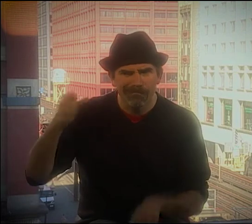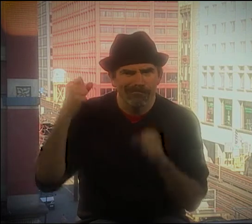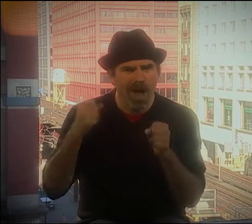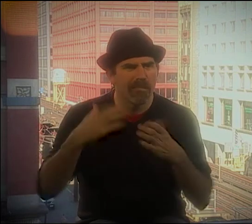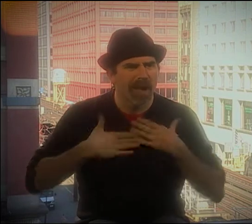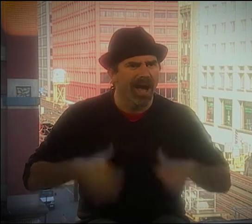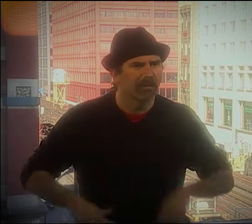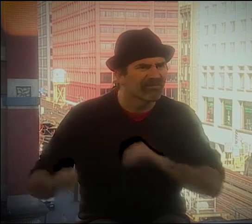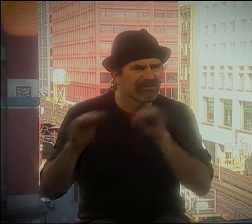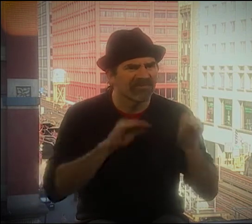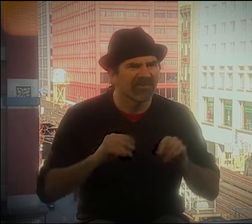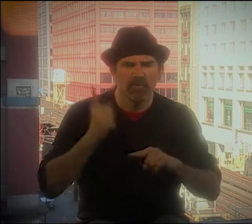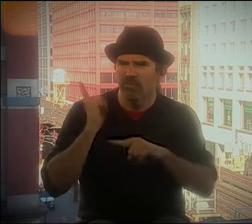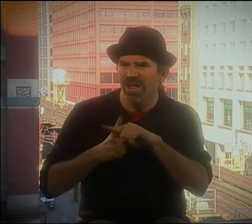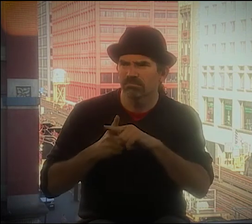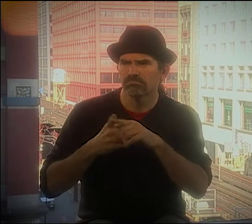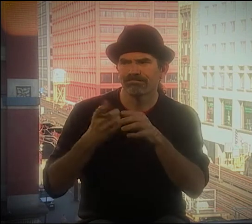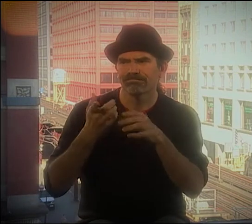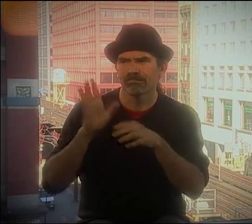WE'RE VERY SIMILAR."